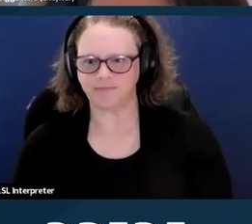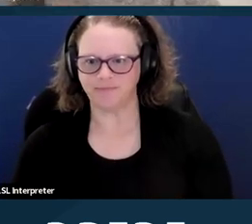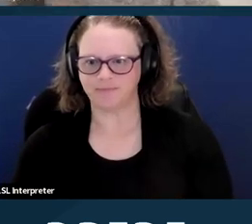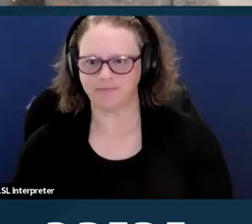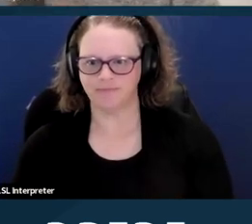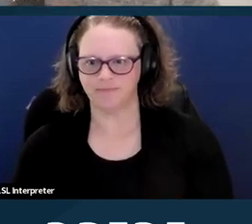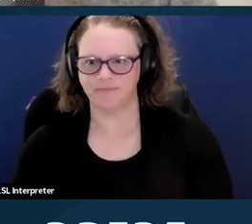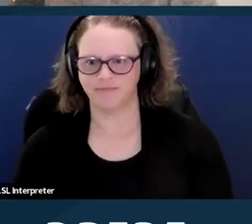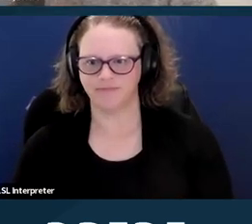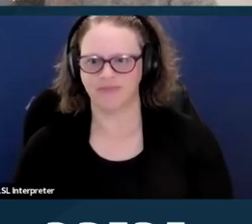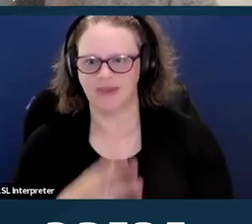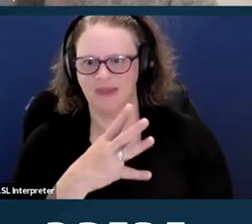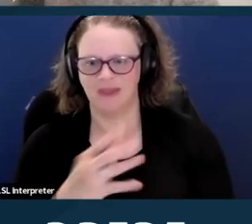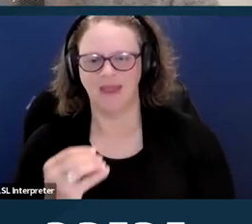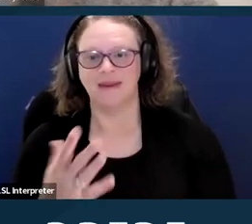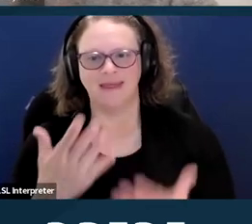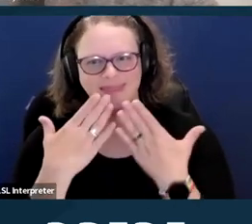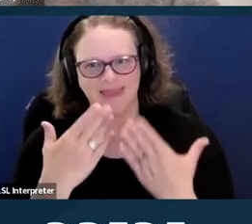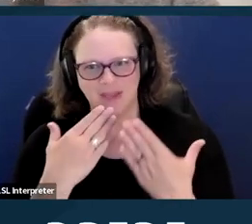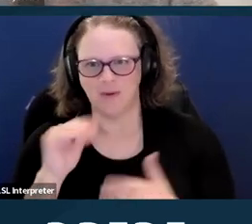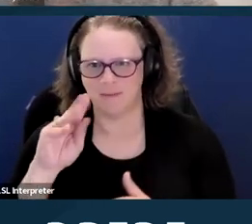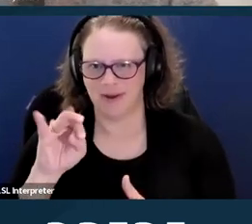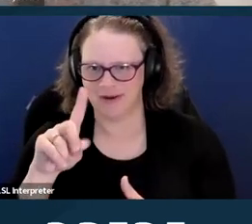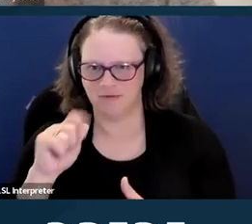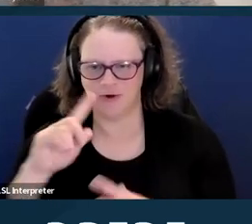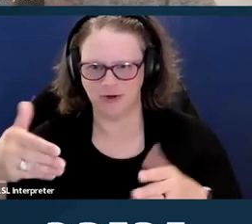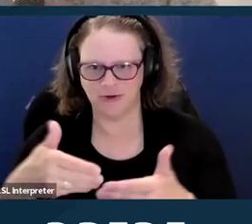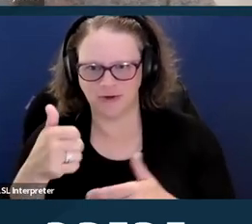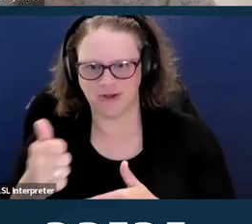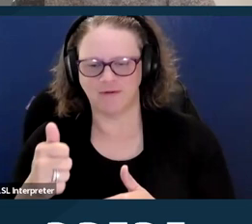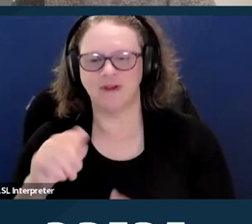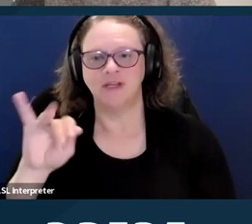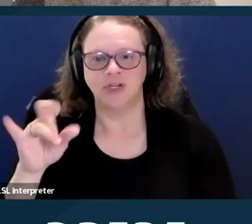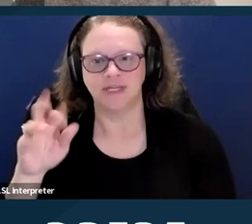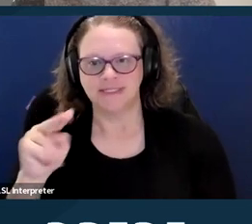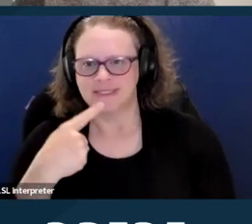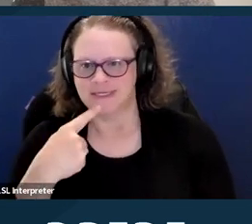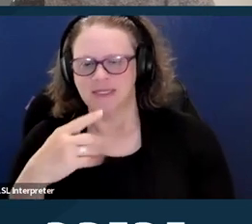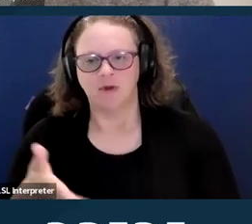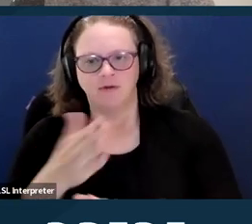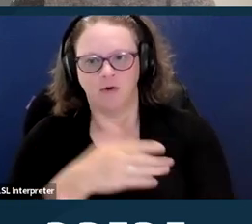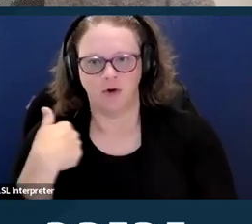And thank you, Amanda, for introducing yourself. So before we start, we wanted to do a quick poll